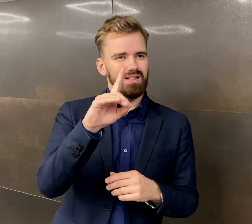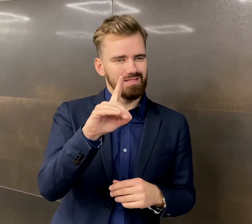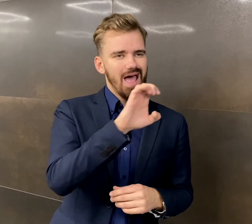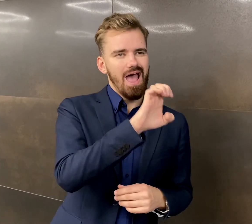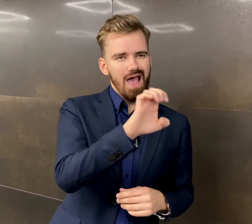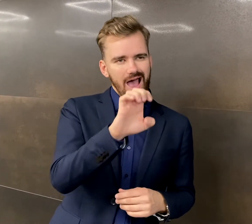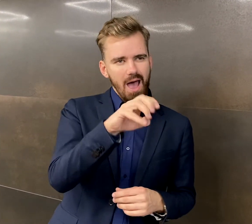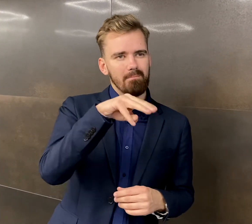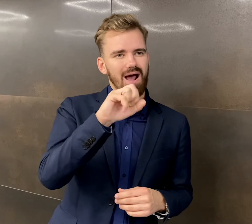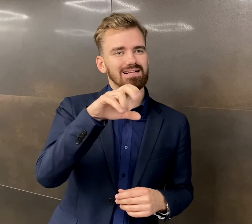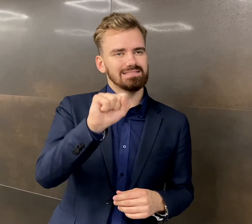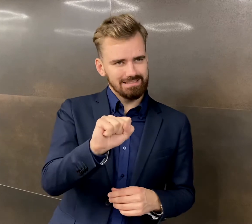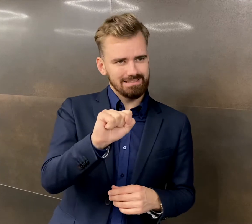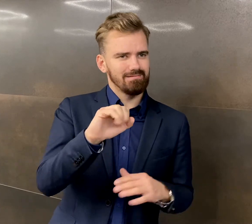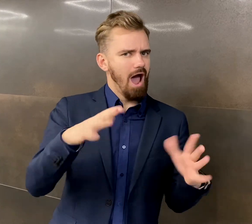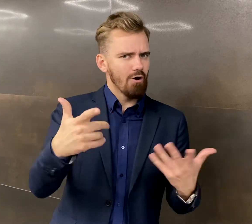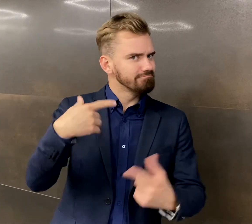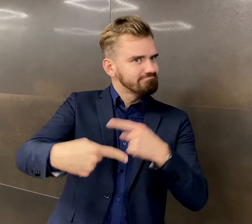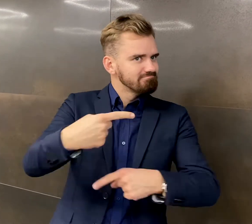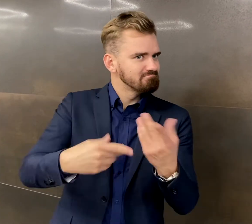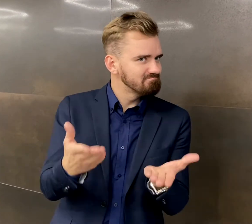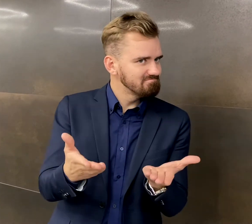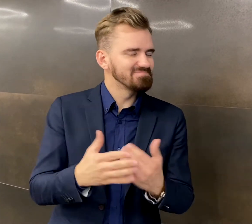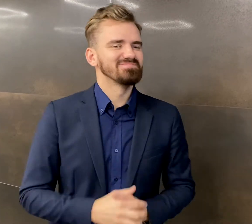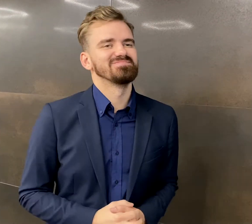How was the organization process and holding of this event?